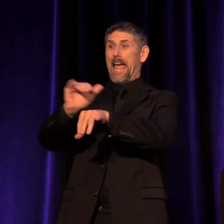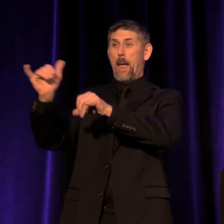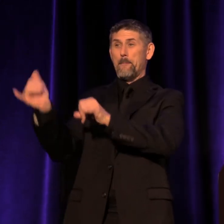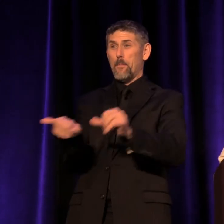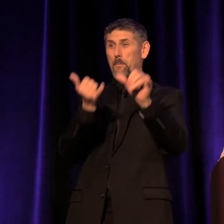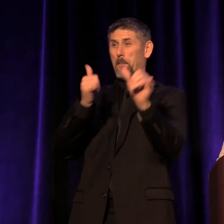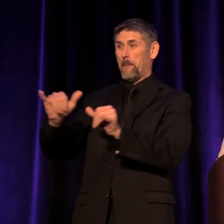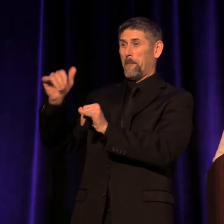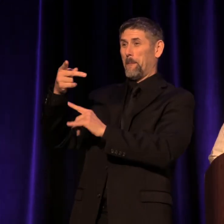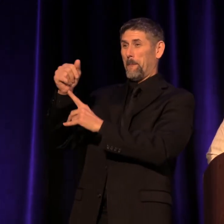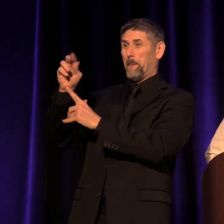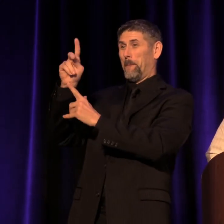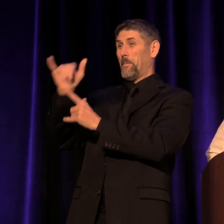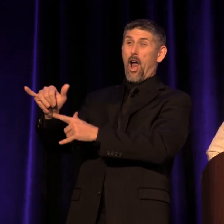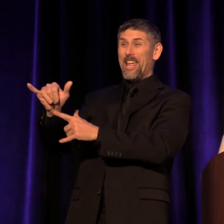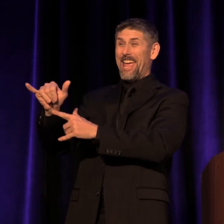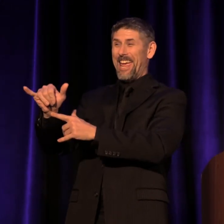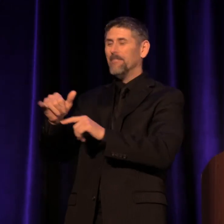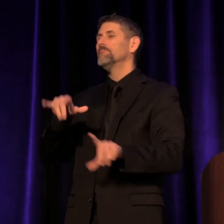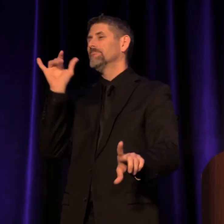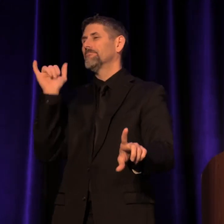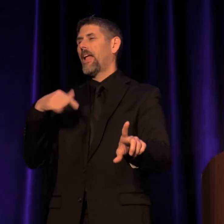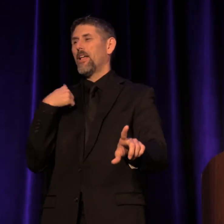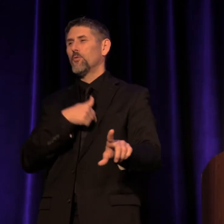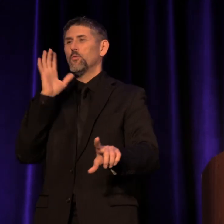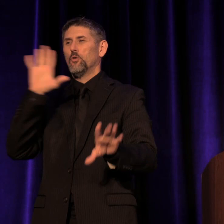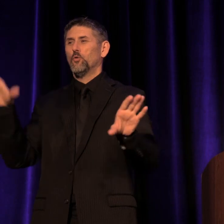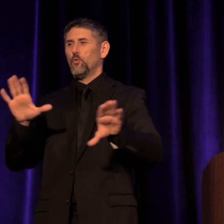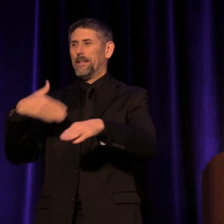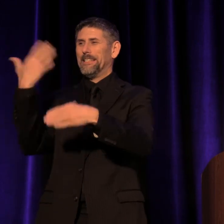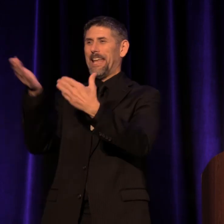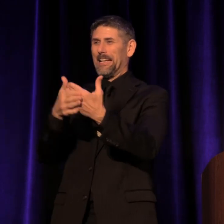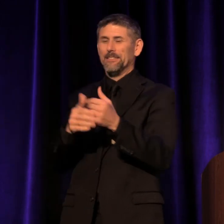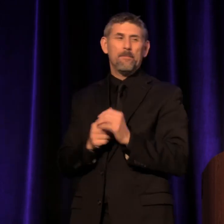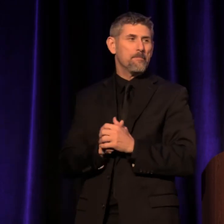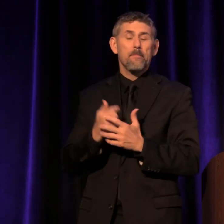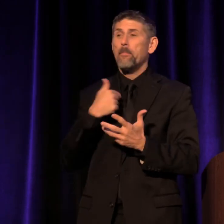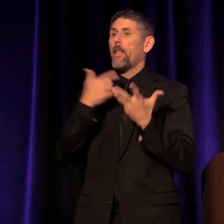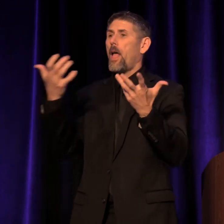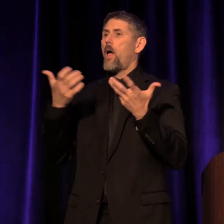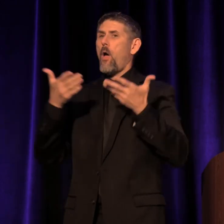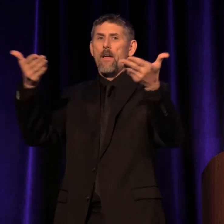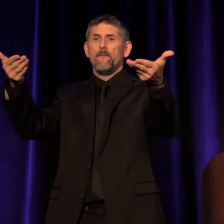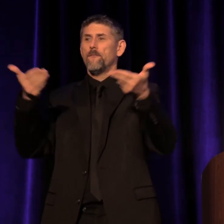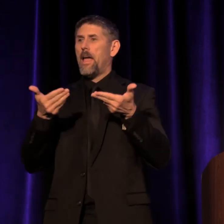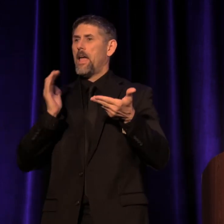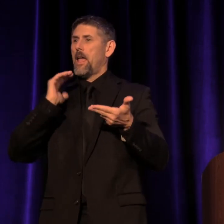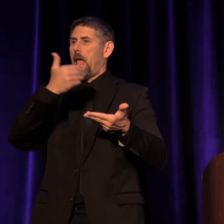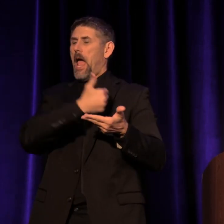And that's what we're going to do next, and what I want to do is invite our opening plenary